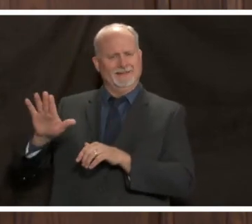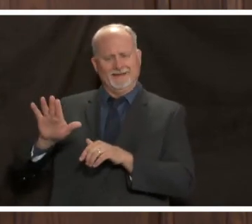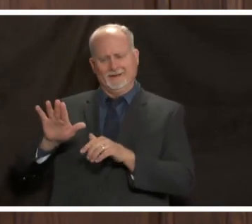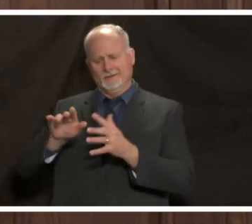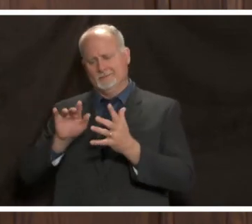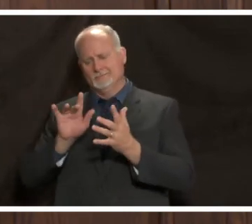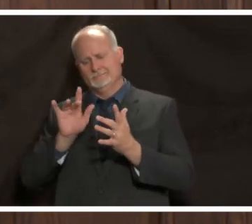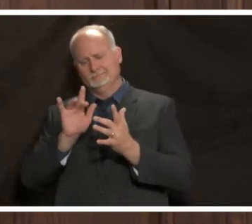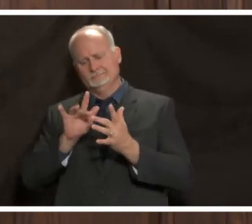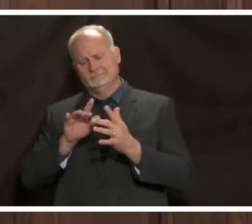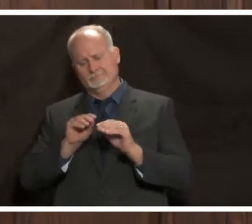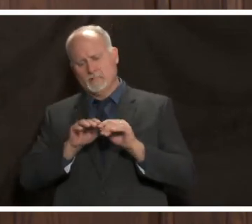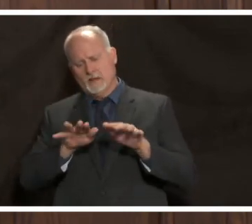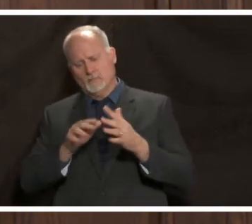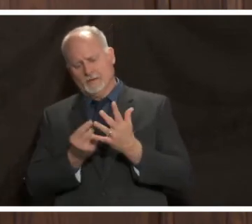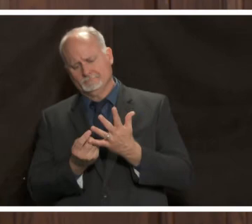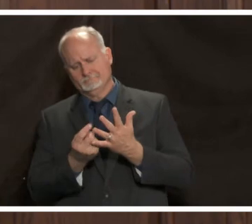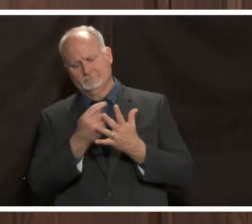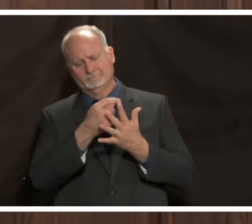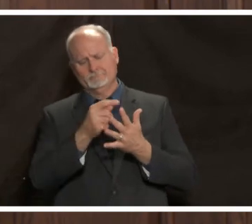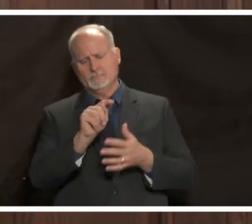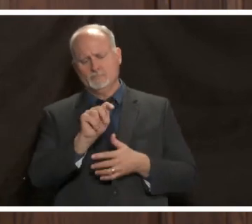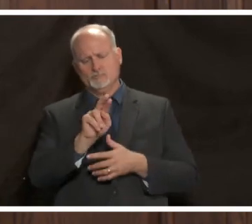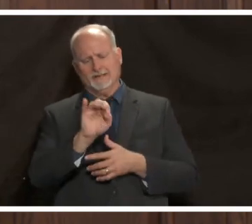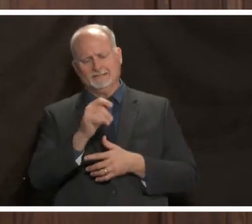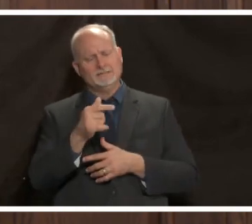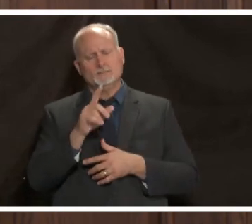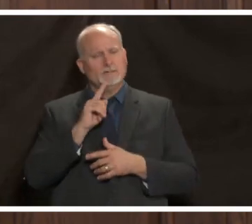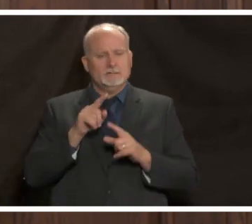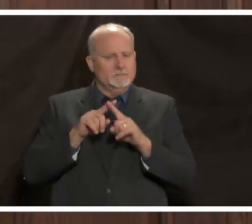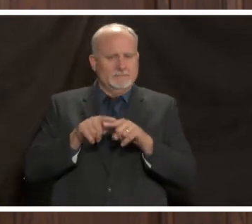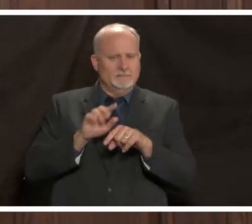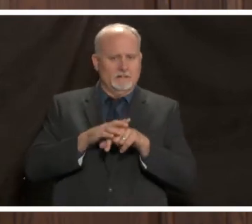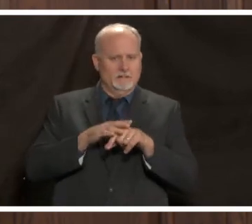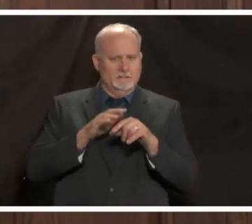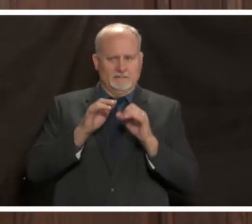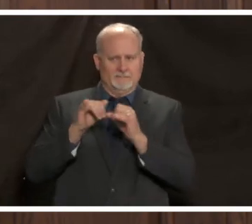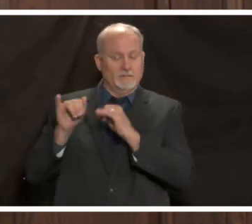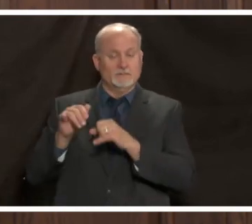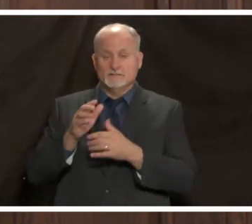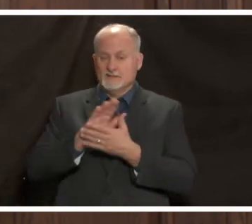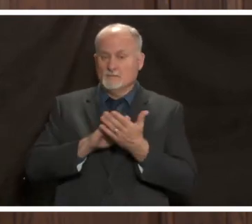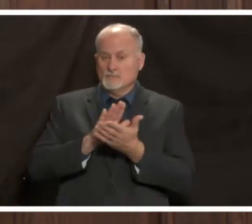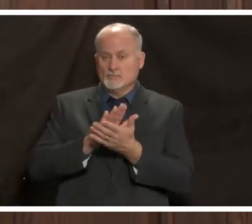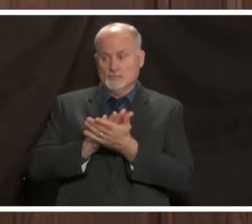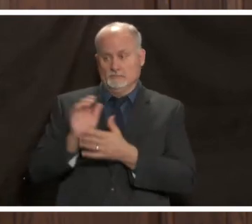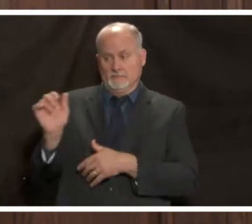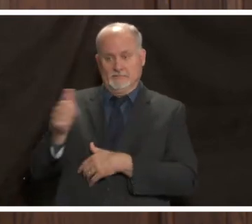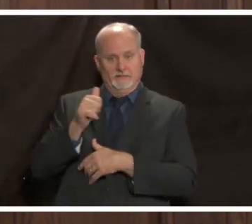our approach right now is on a case-by-case basis we have had some schools have to close